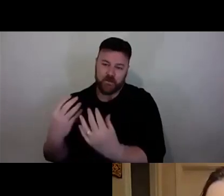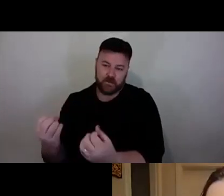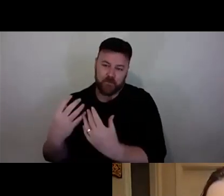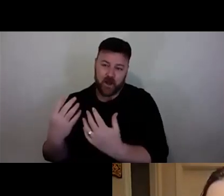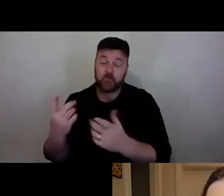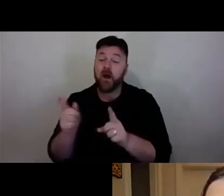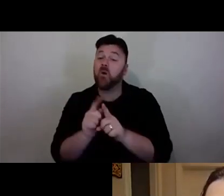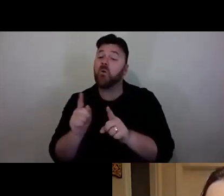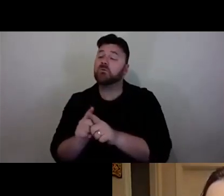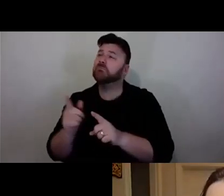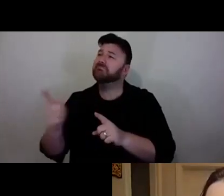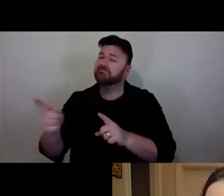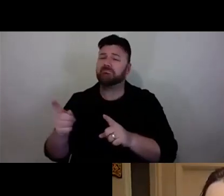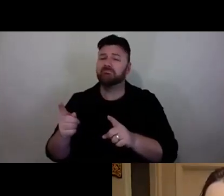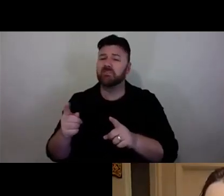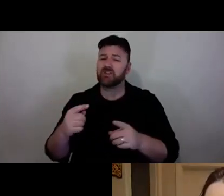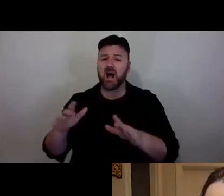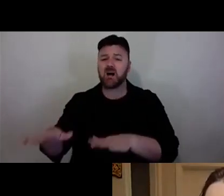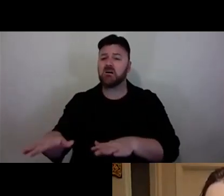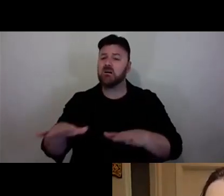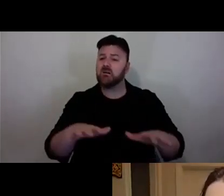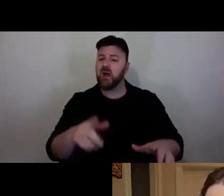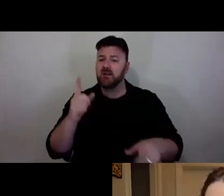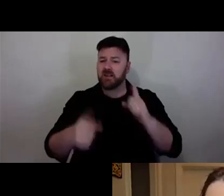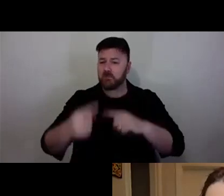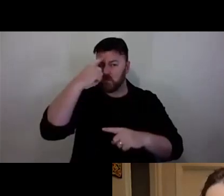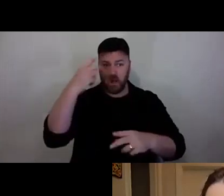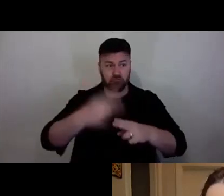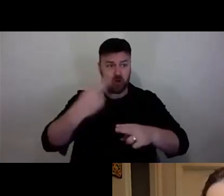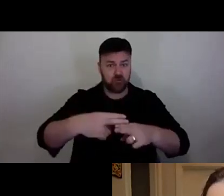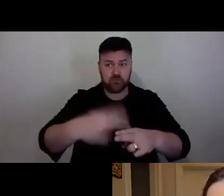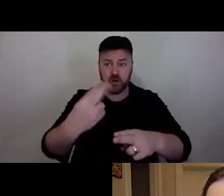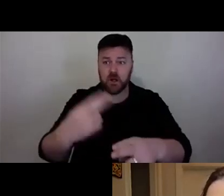There is this sort of a rush sometimes with collaboration that